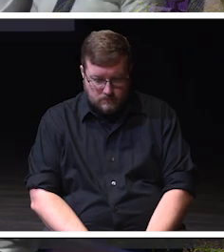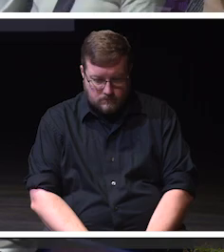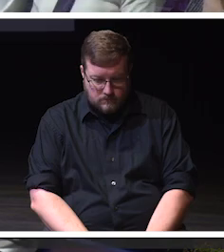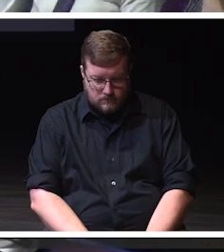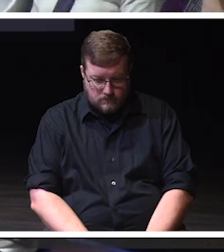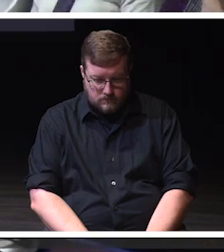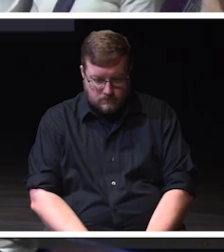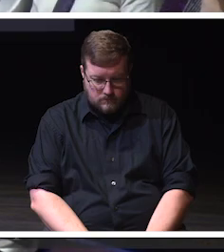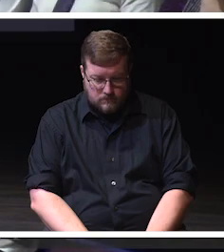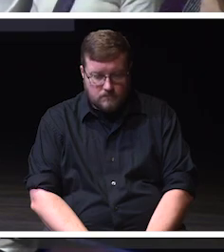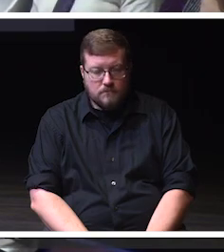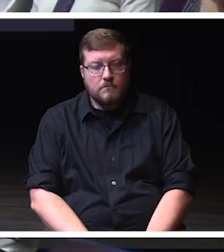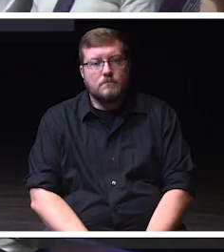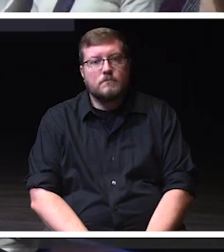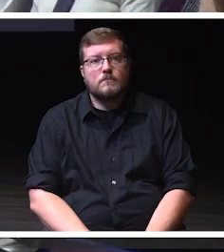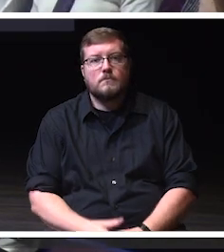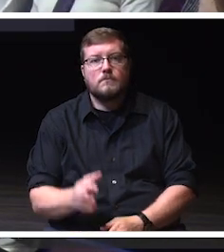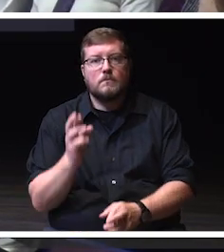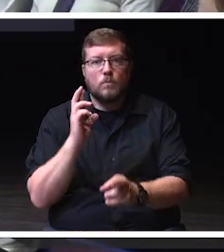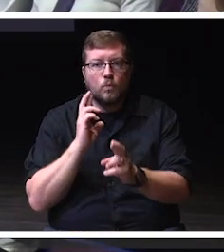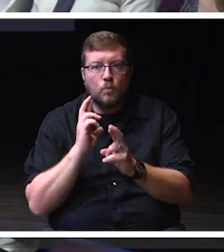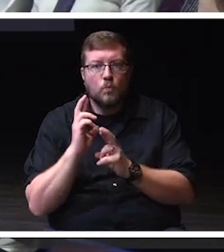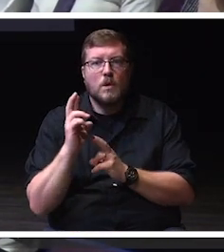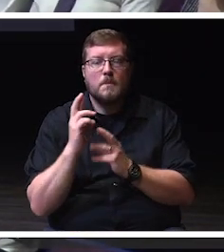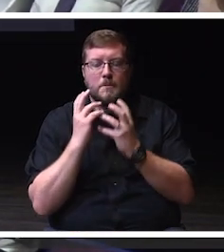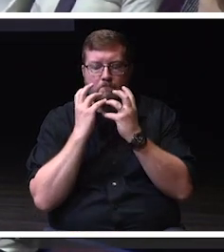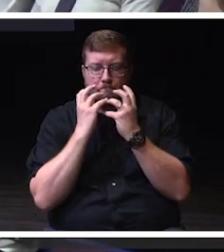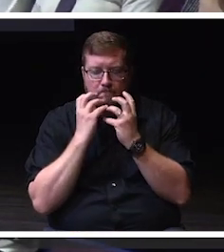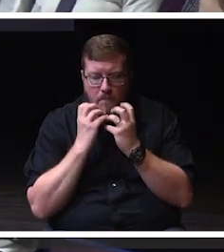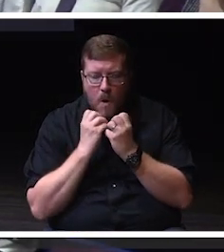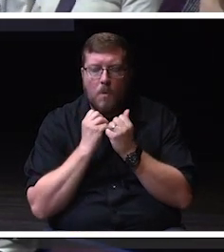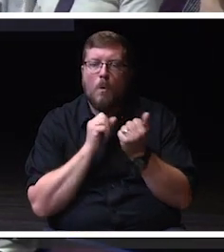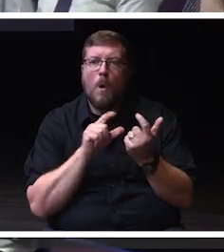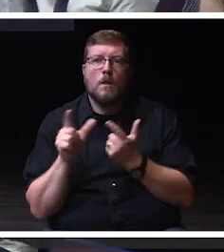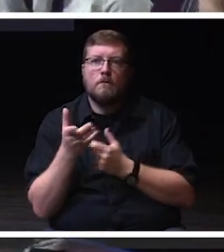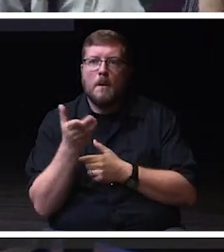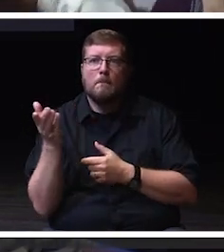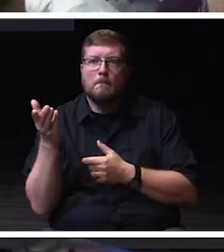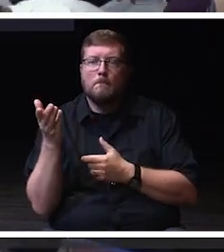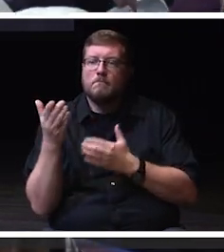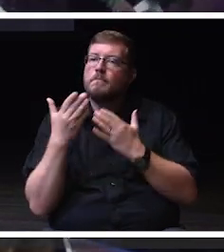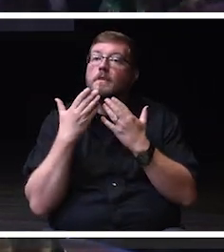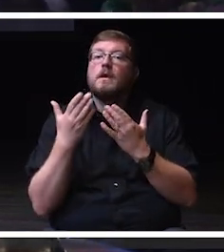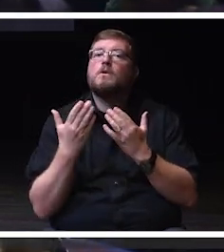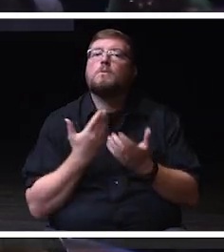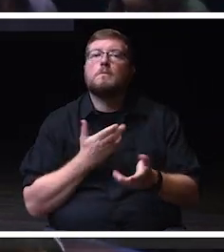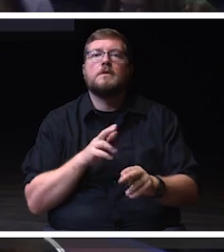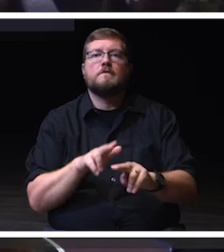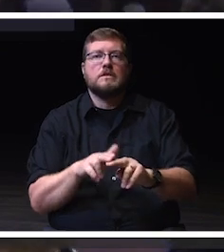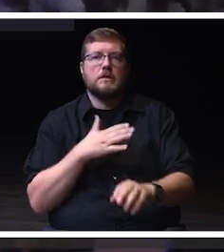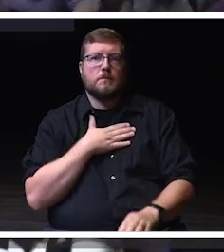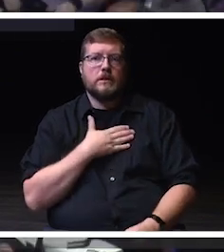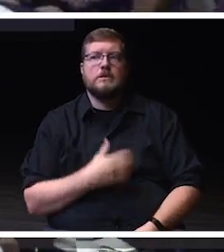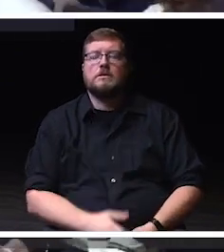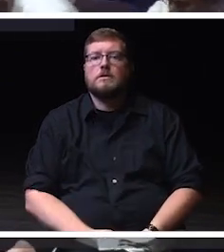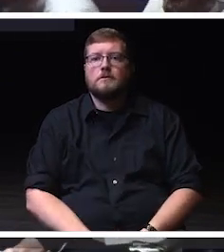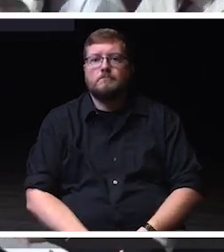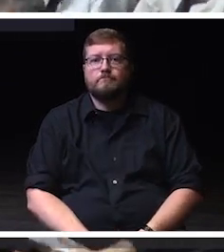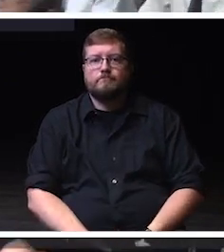We remember and we honor them. Thank you. Please be seated.